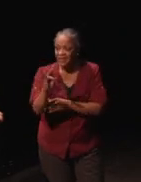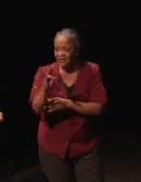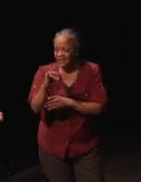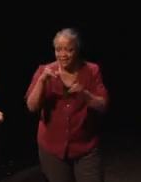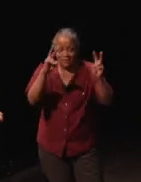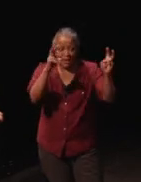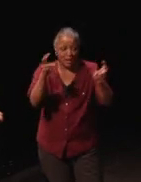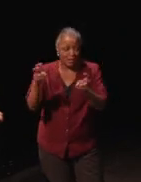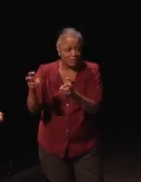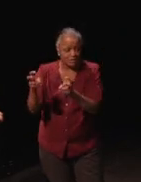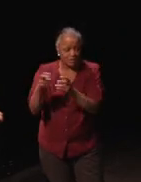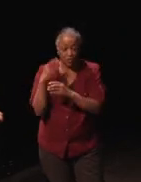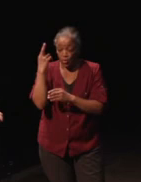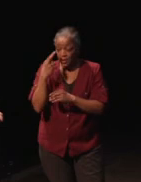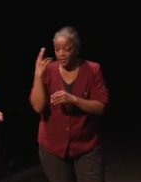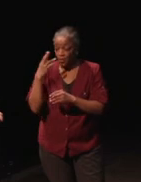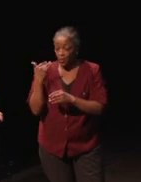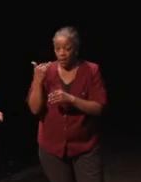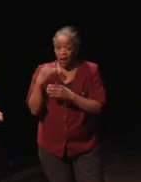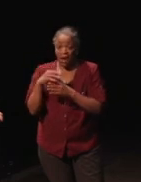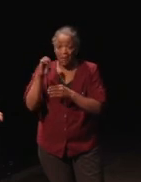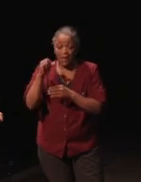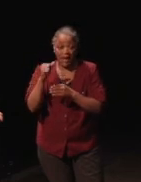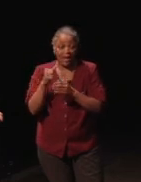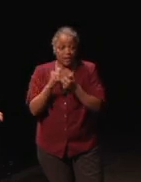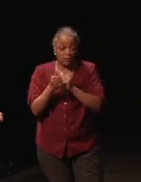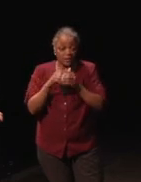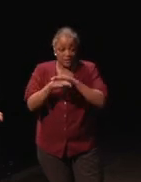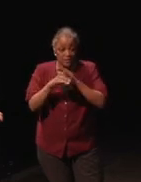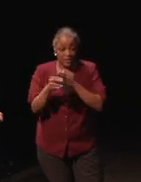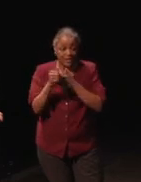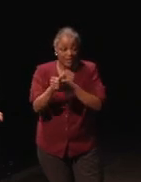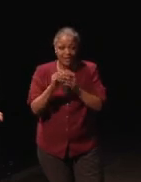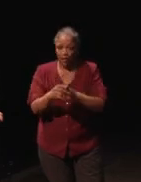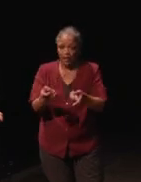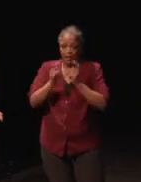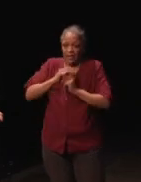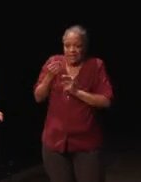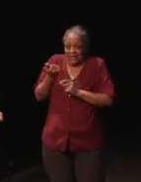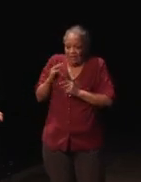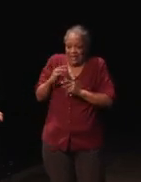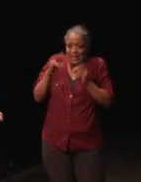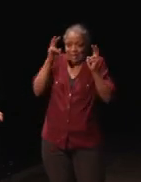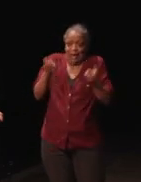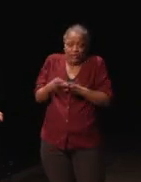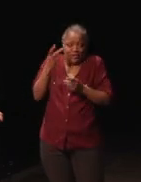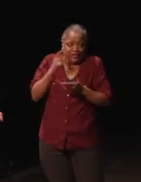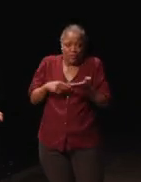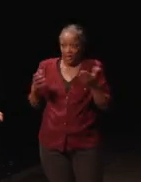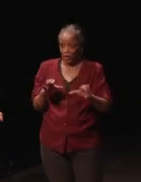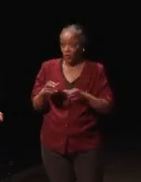The major reason why the EA Sports Accessibility leaders are like we're going to throw 17 titles at you and see what you do and we'll go from there.